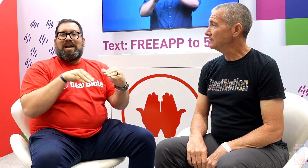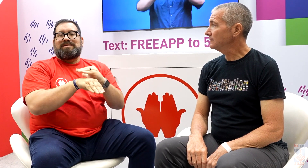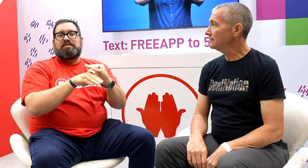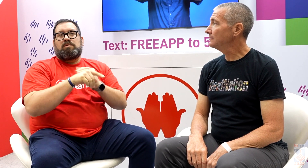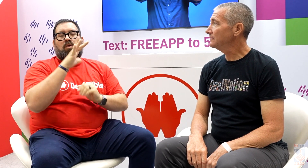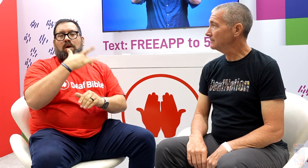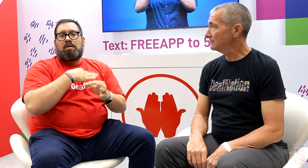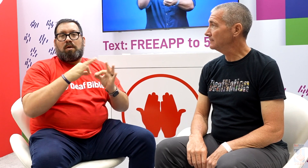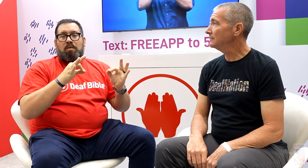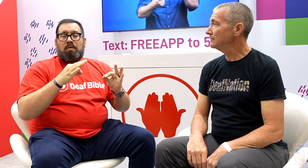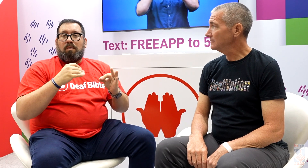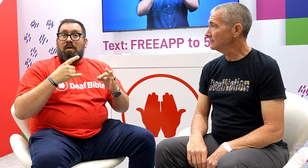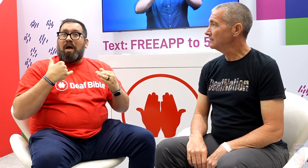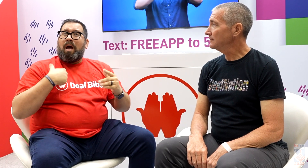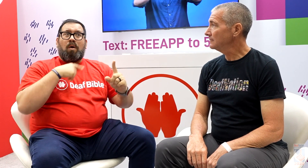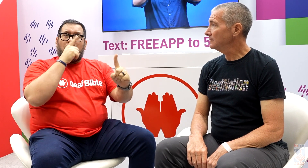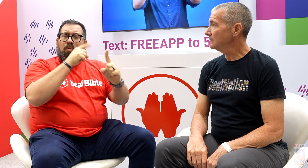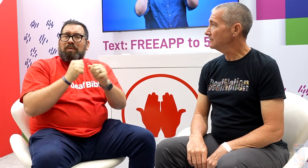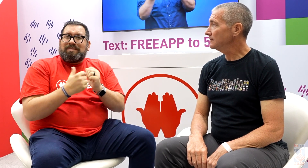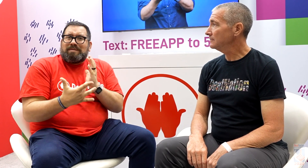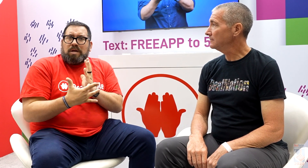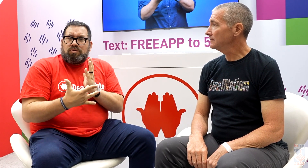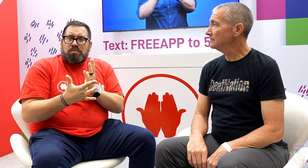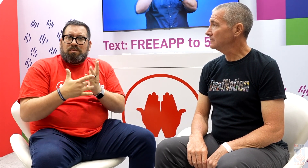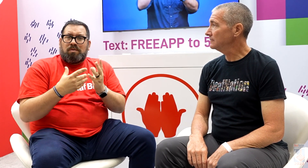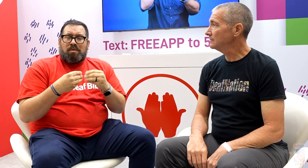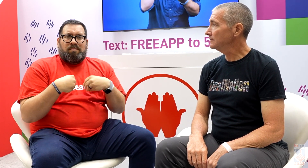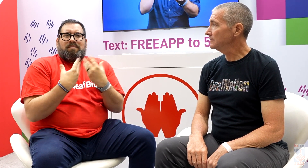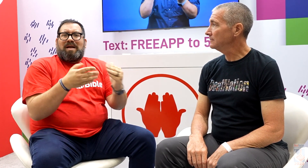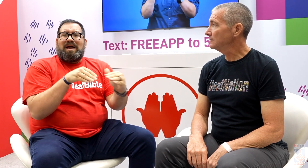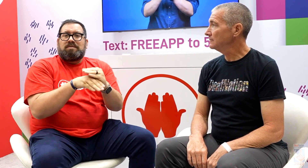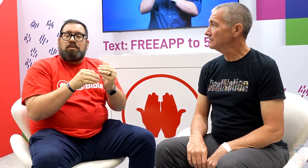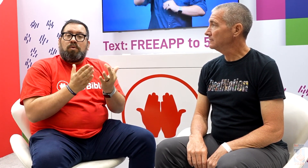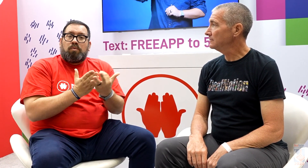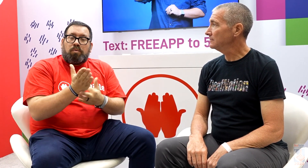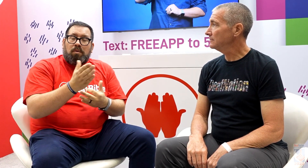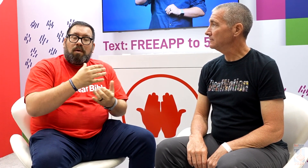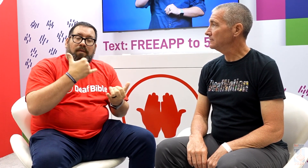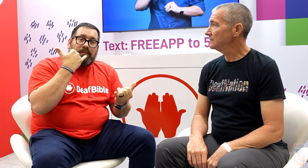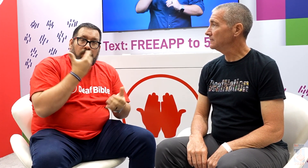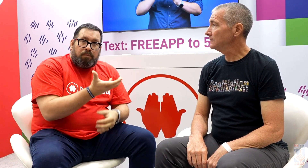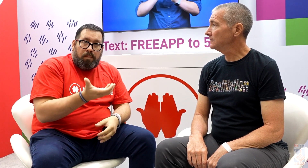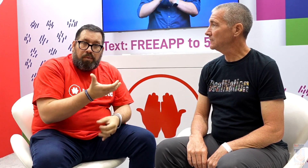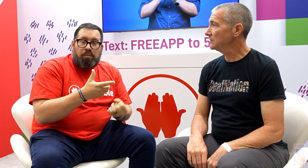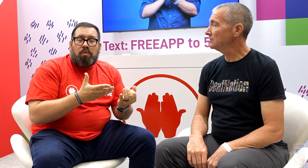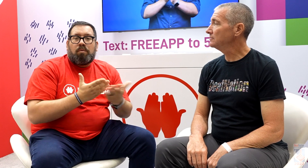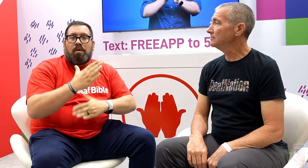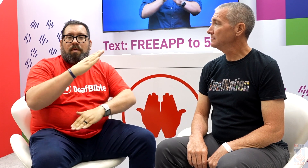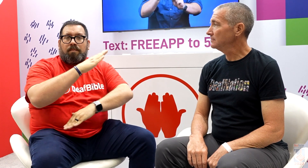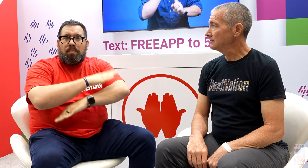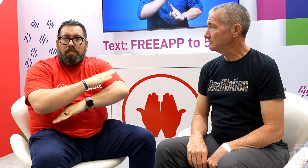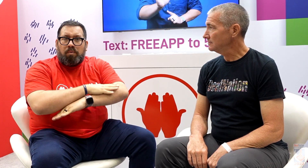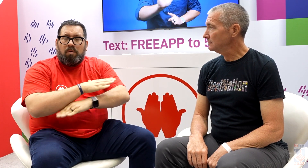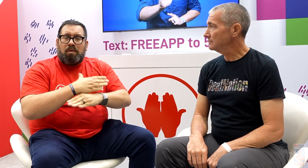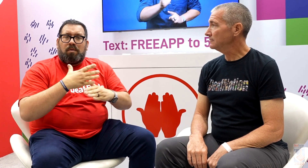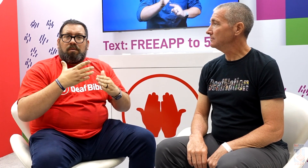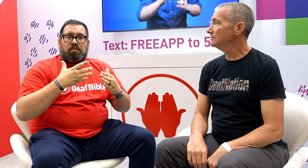so everyone can have access in their heart language. Our goal is to provide access with technology on mobile devices and on our platform digitally.